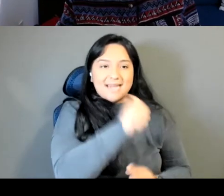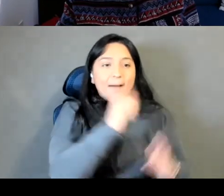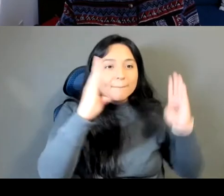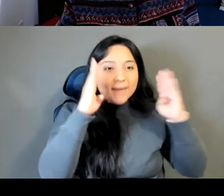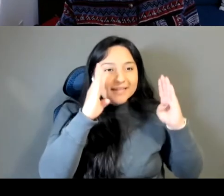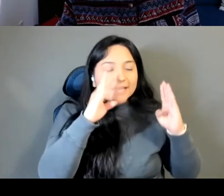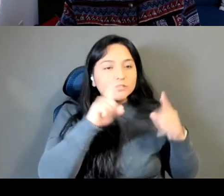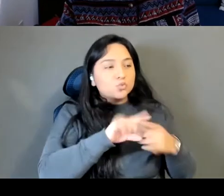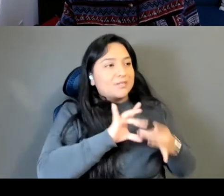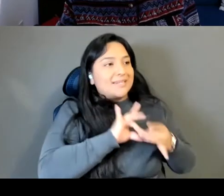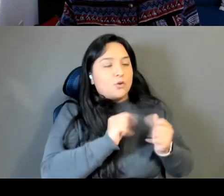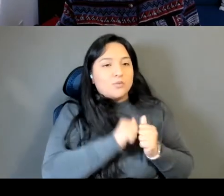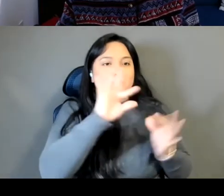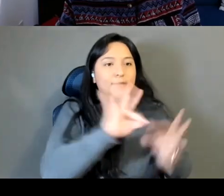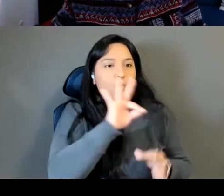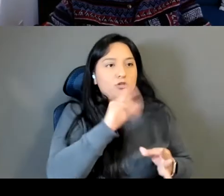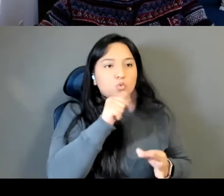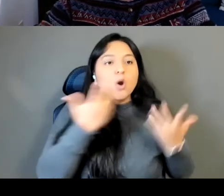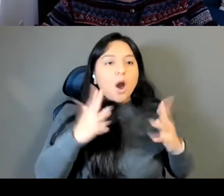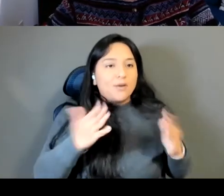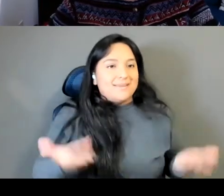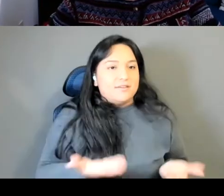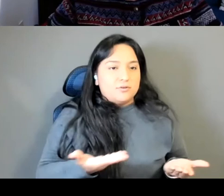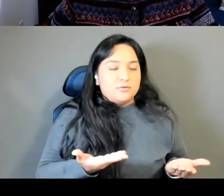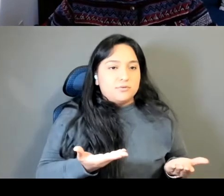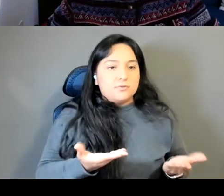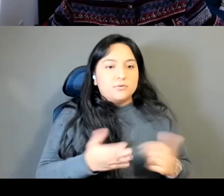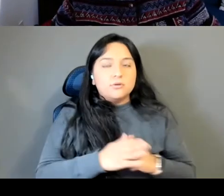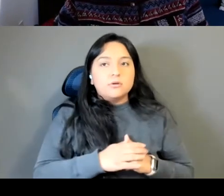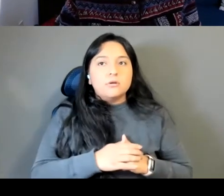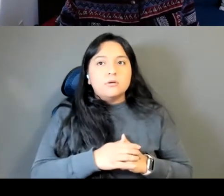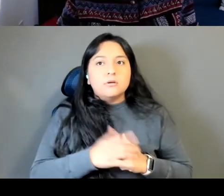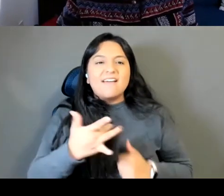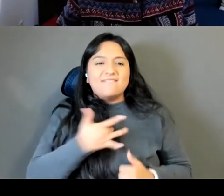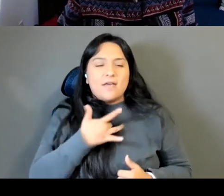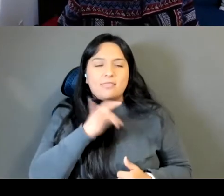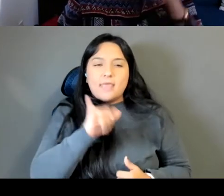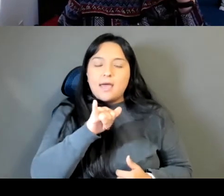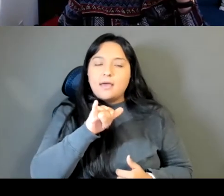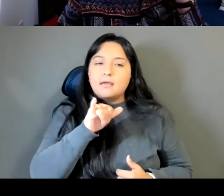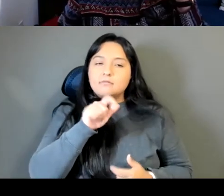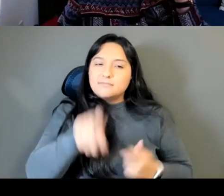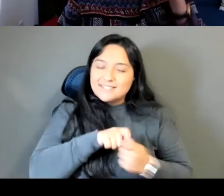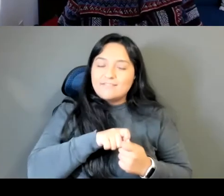I especially felt that I think when I was living in Denver, because there's also a special.